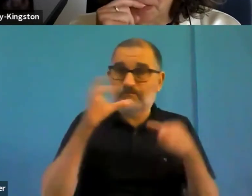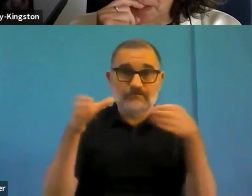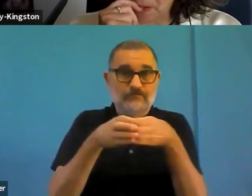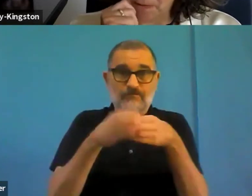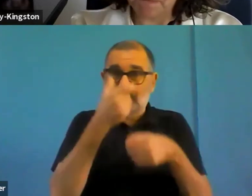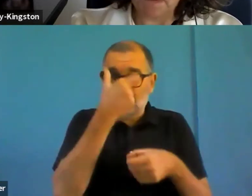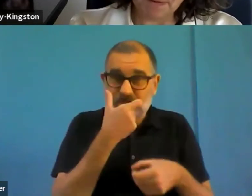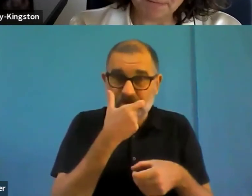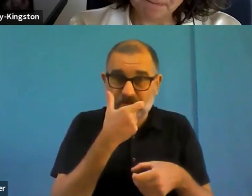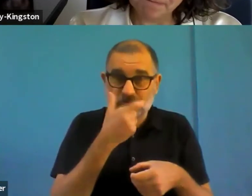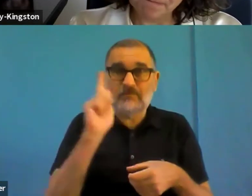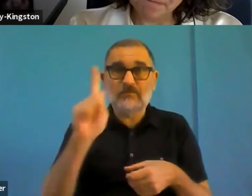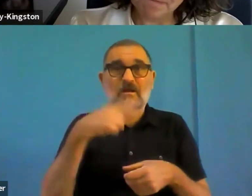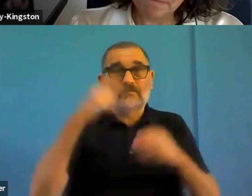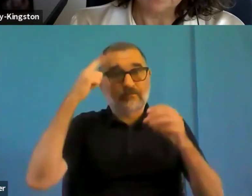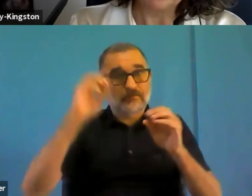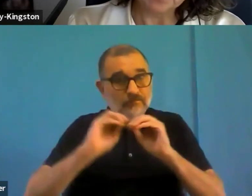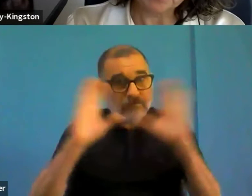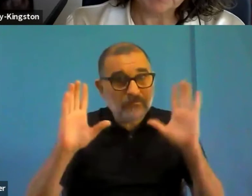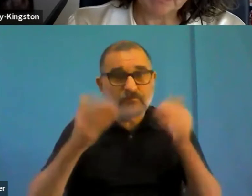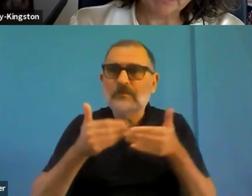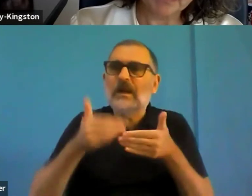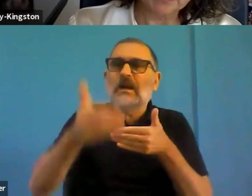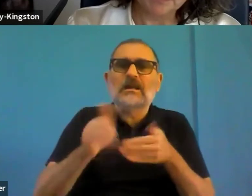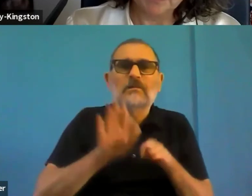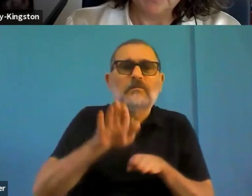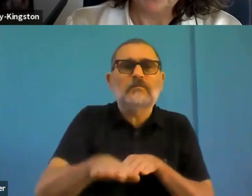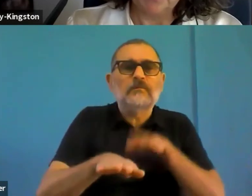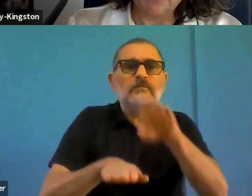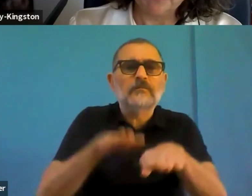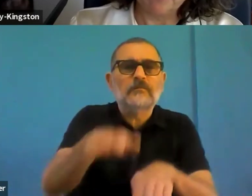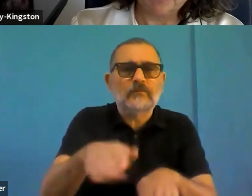in the web app concepts concept. For less stop. That's it.